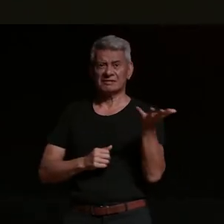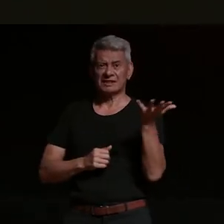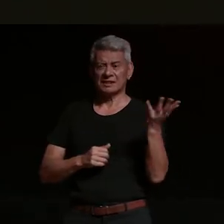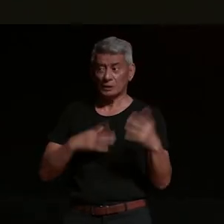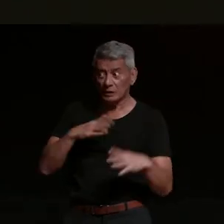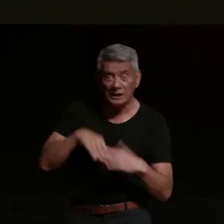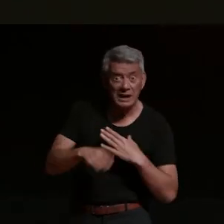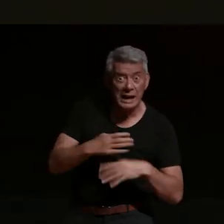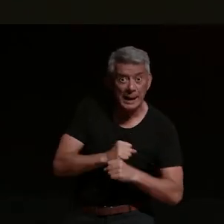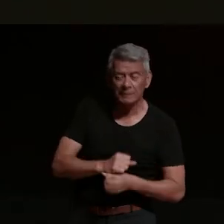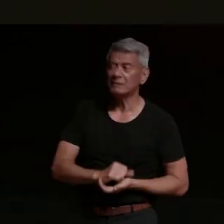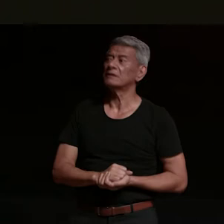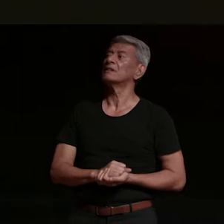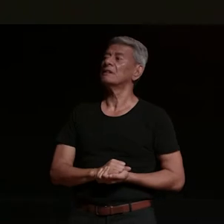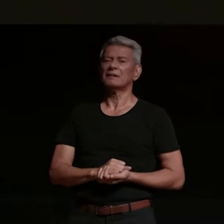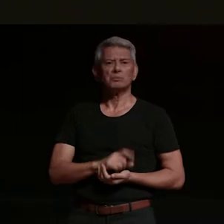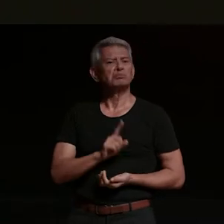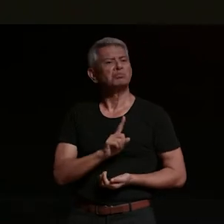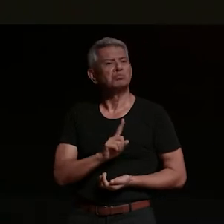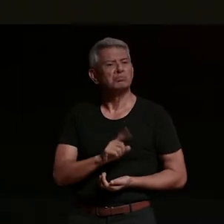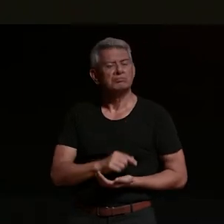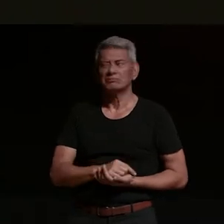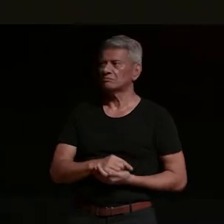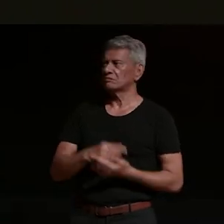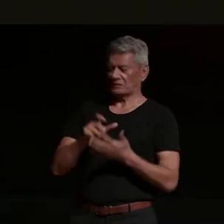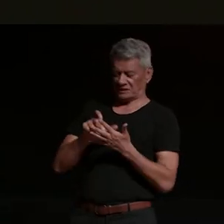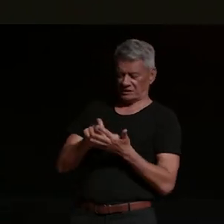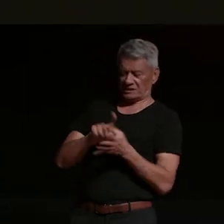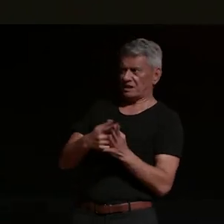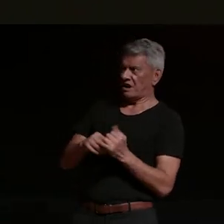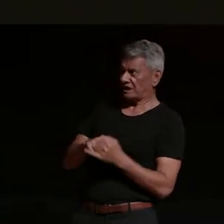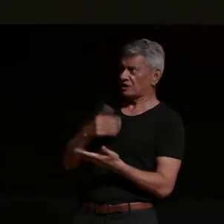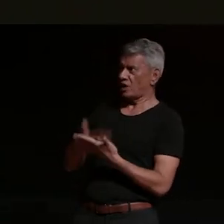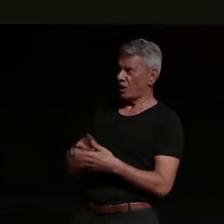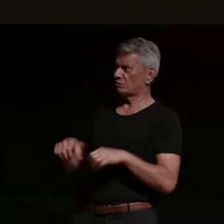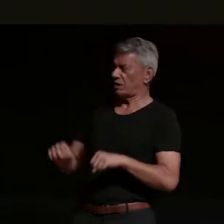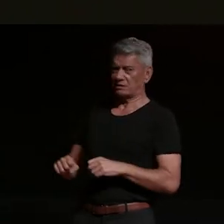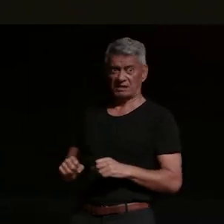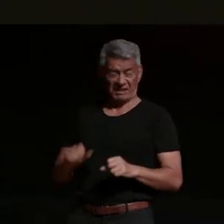yep what club oh ducks on bikes and he went [ __ ] is that real